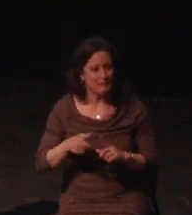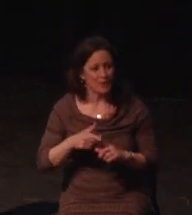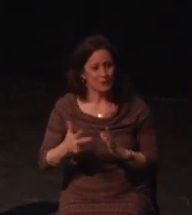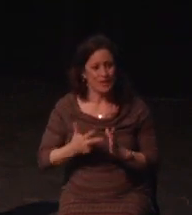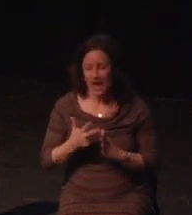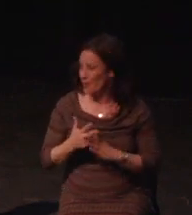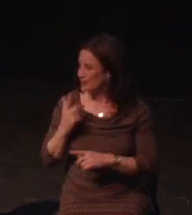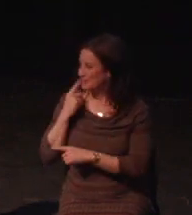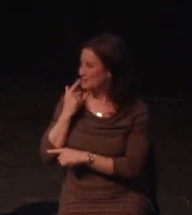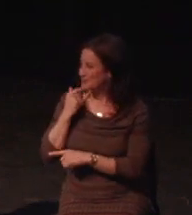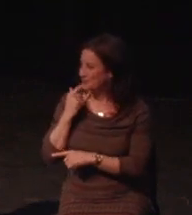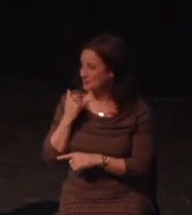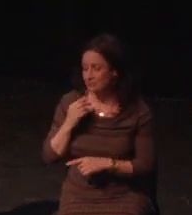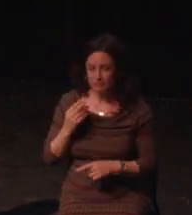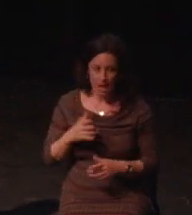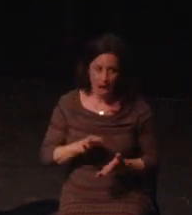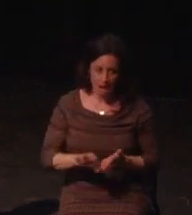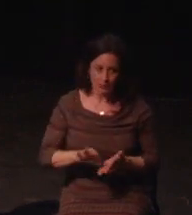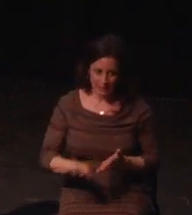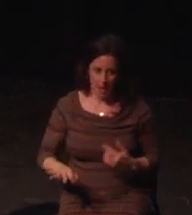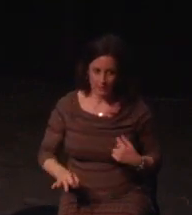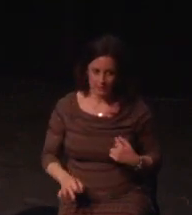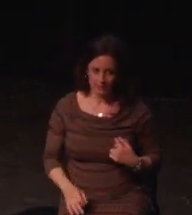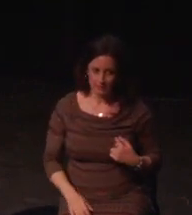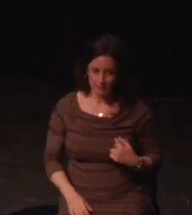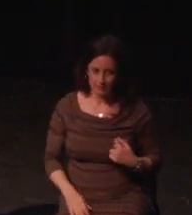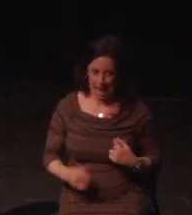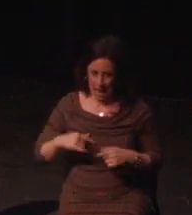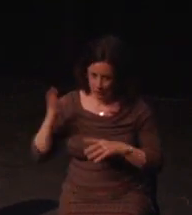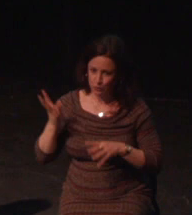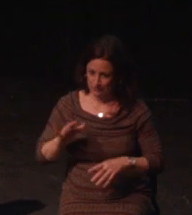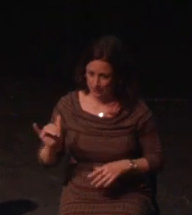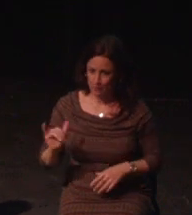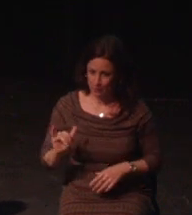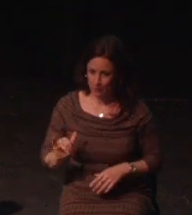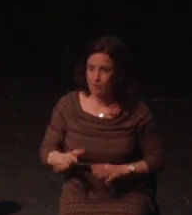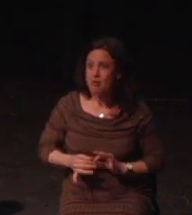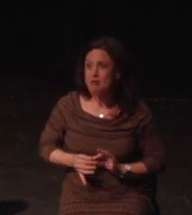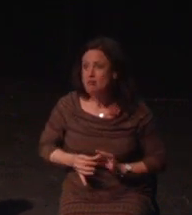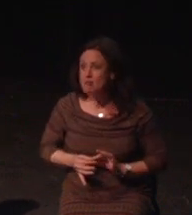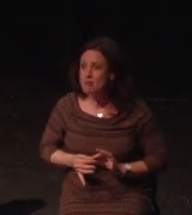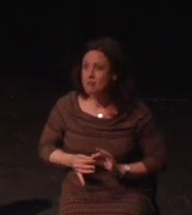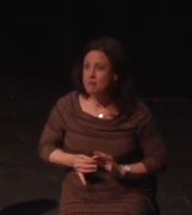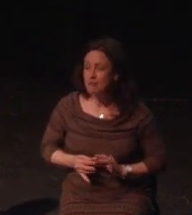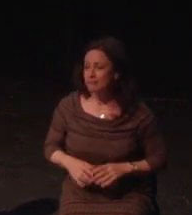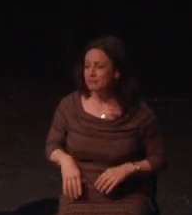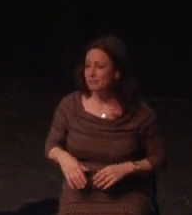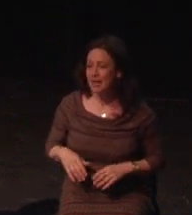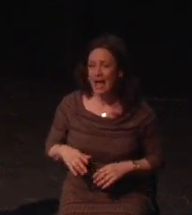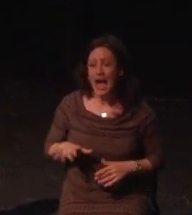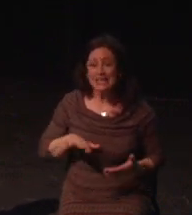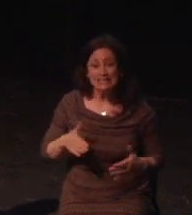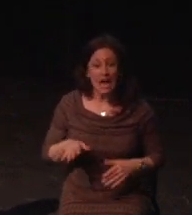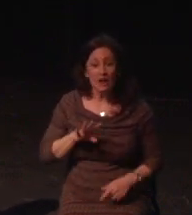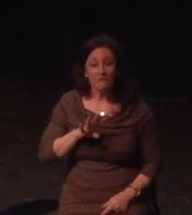let alone across a diverse player base but hundreds or thousands of players with disabilities? I believe accessibility is really not that much different